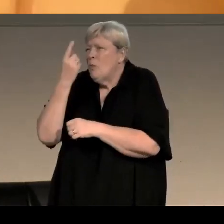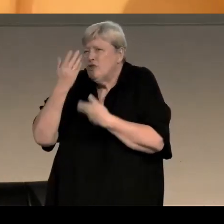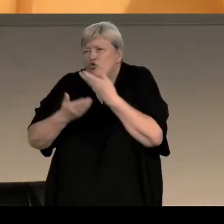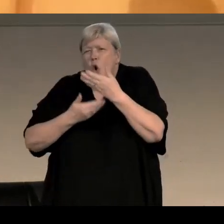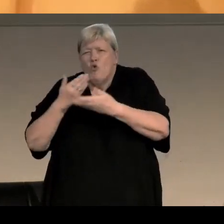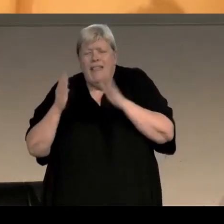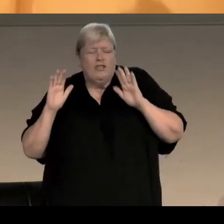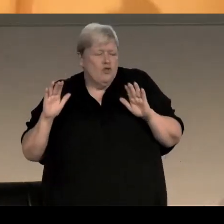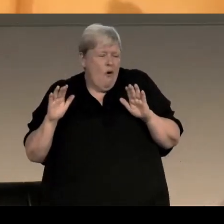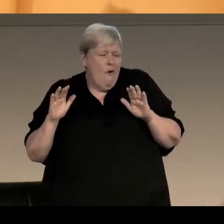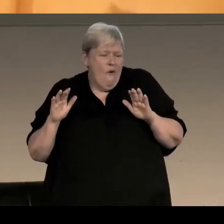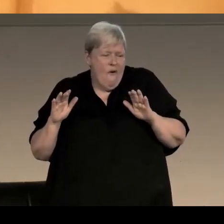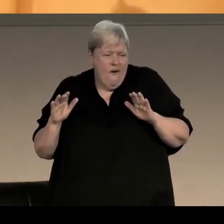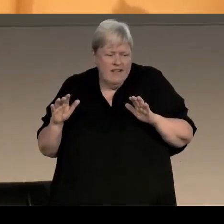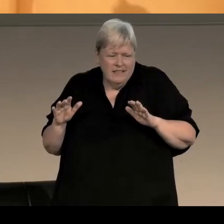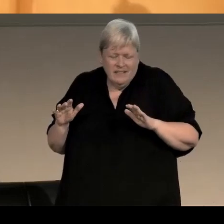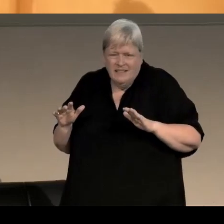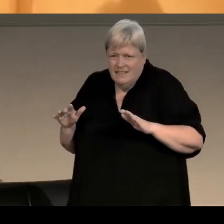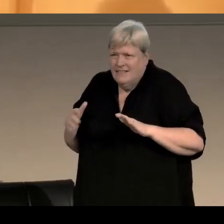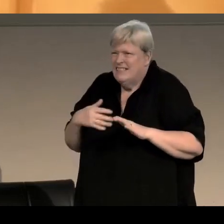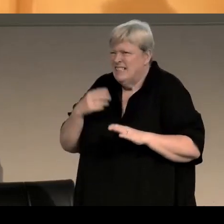I'm not suddenly going to update her to the 21st century. SARAH: No, no.